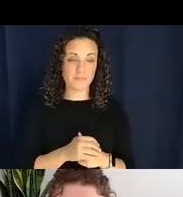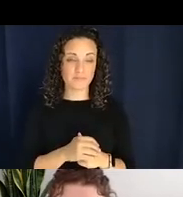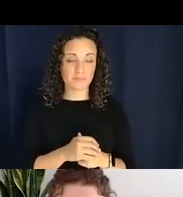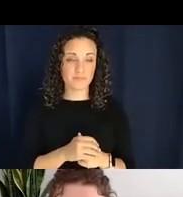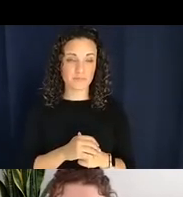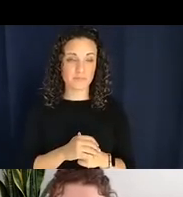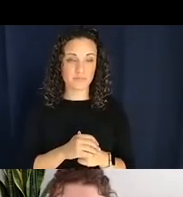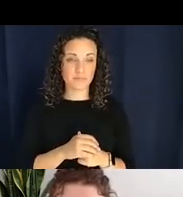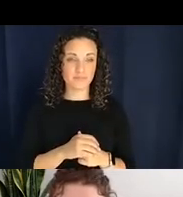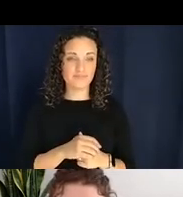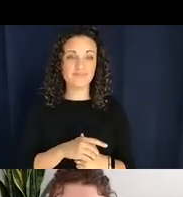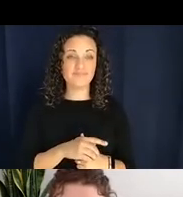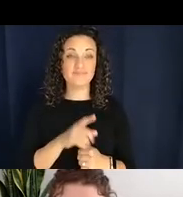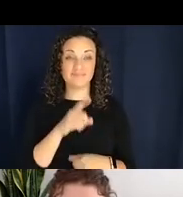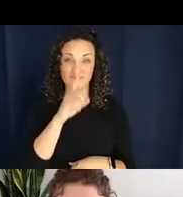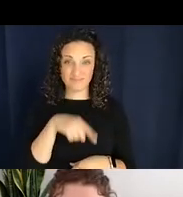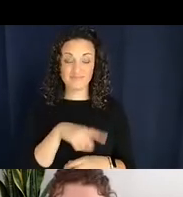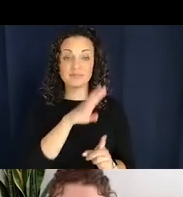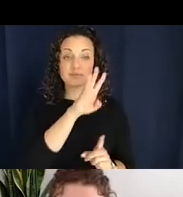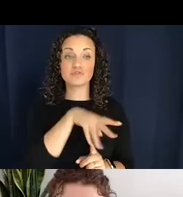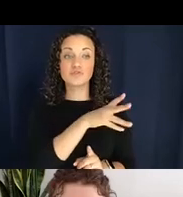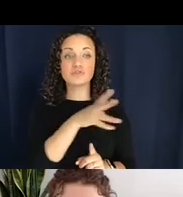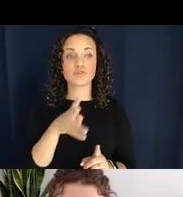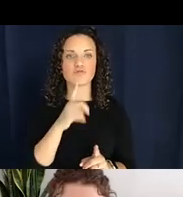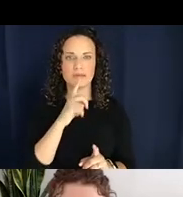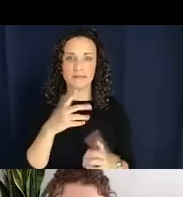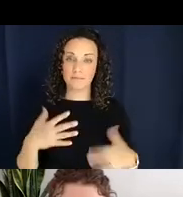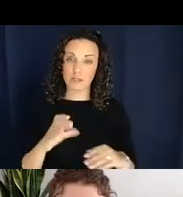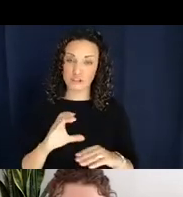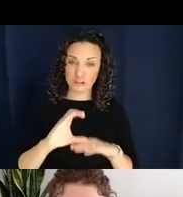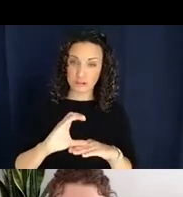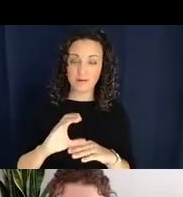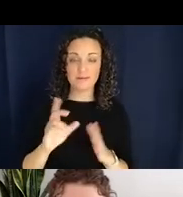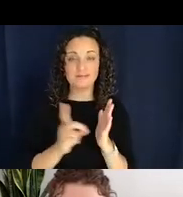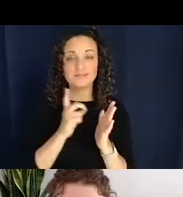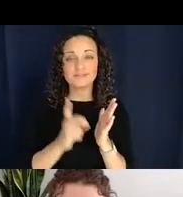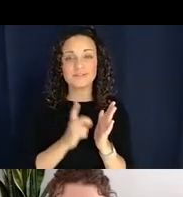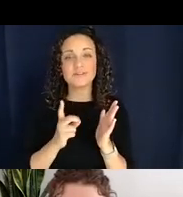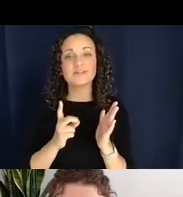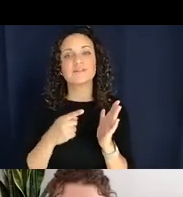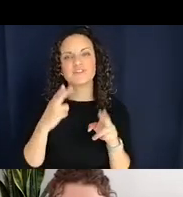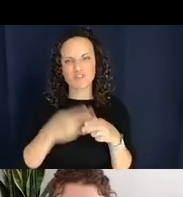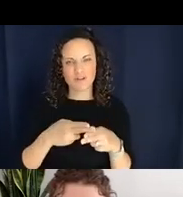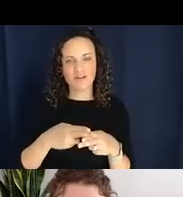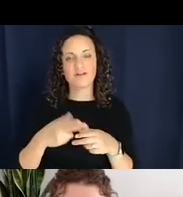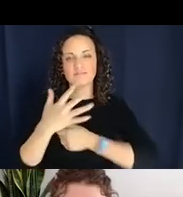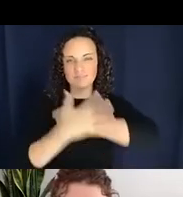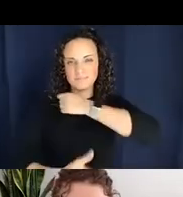a chart from a very big dictionary called the Navajo lexicon and basically, they have